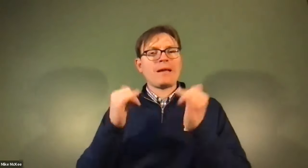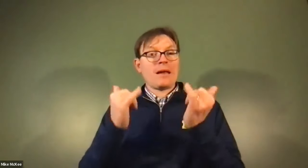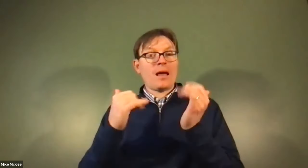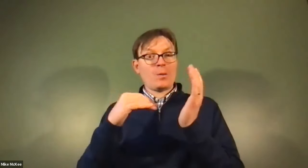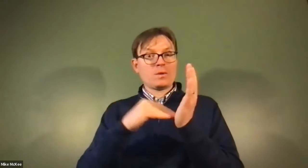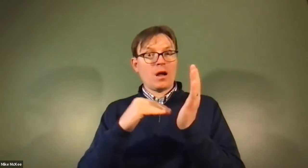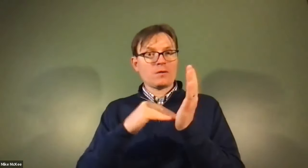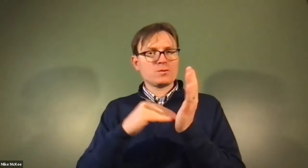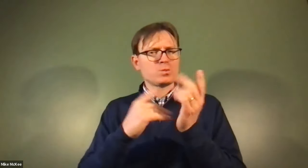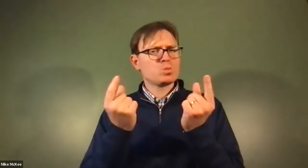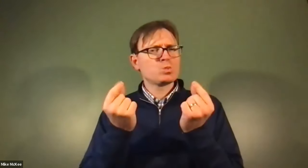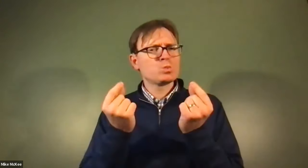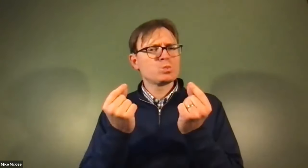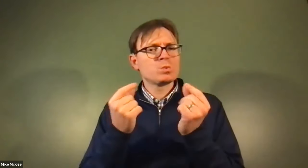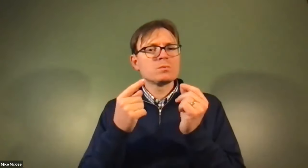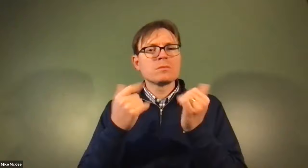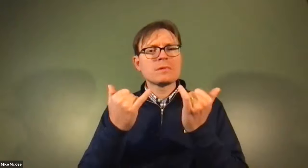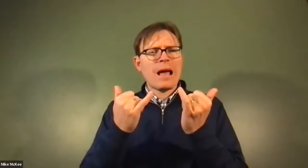James Cech: Which is important, yes, but doctors.